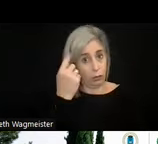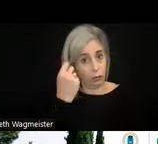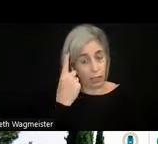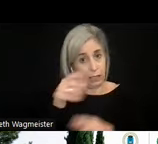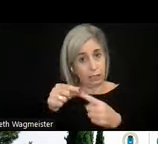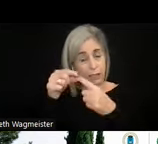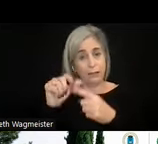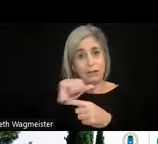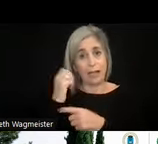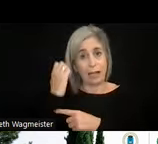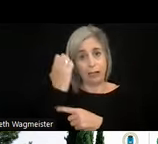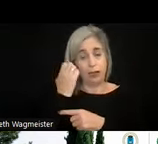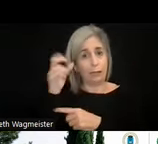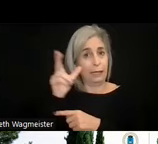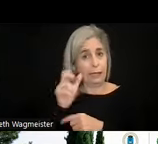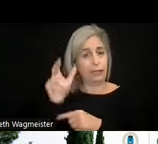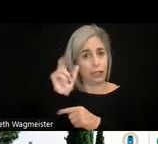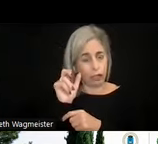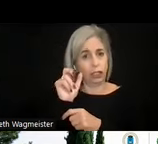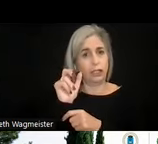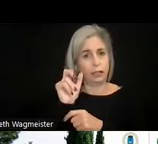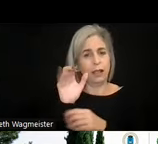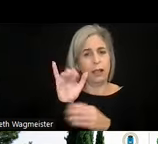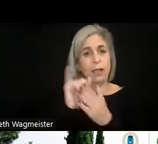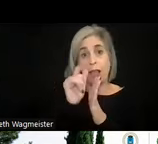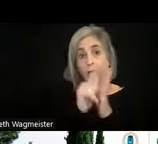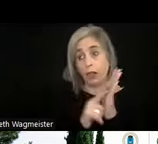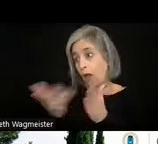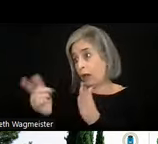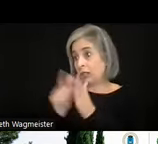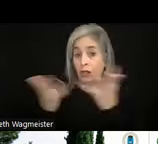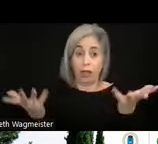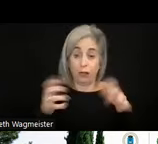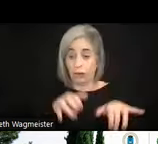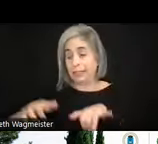non-European listeners, I think, that the law is the law. And the standard is the presumed